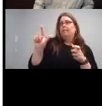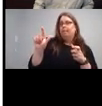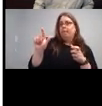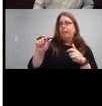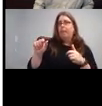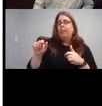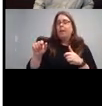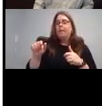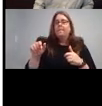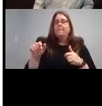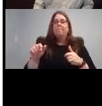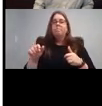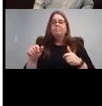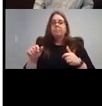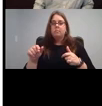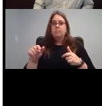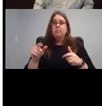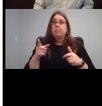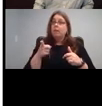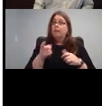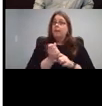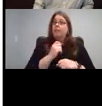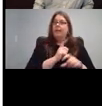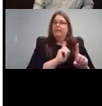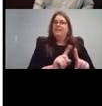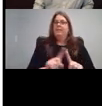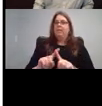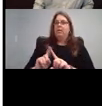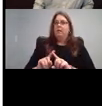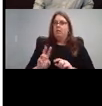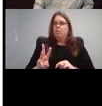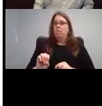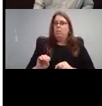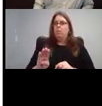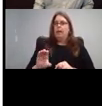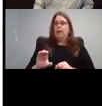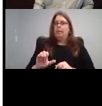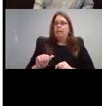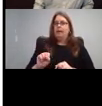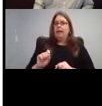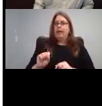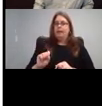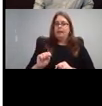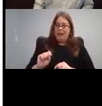created a whole bunch of really useful webcasts that we can watch. There many are.